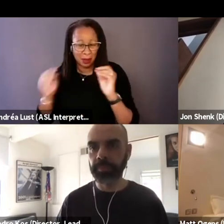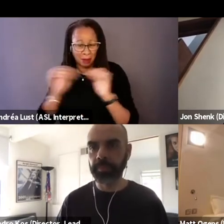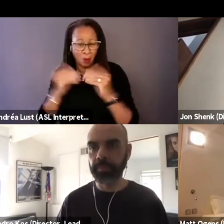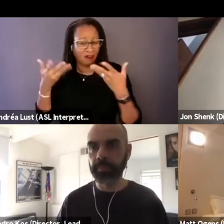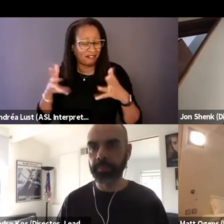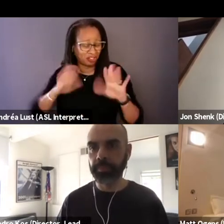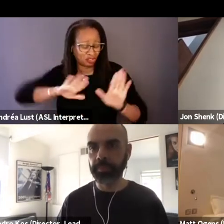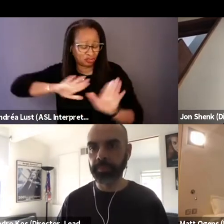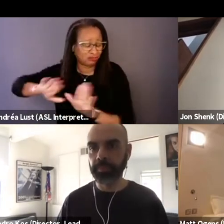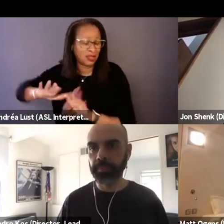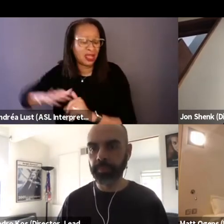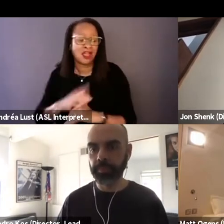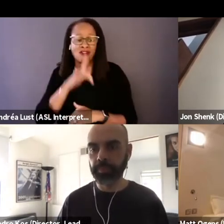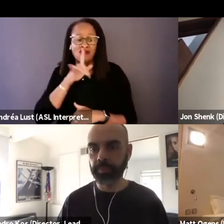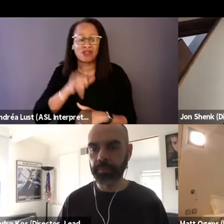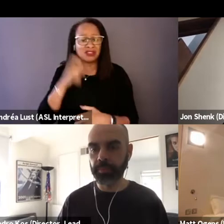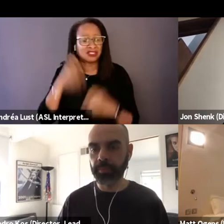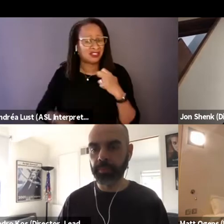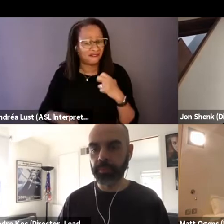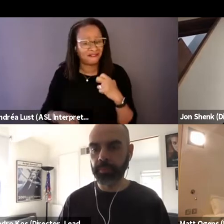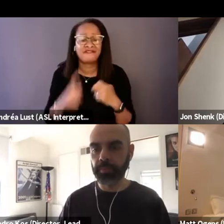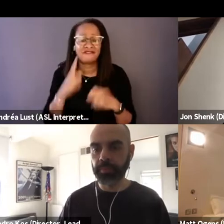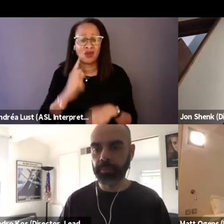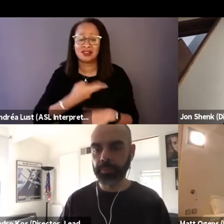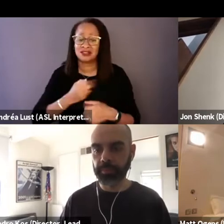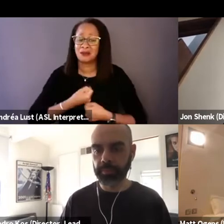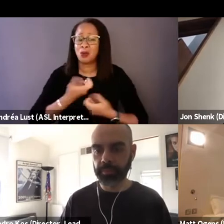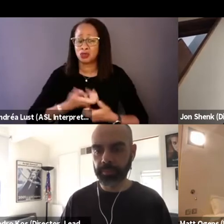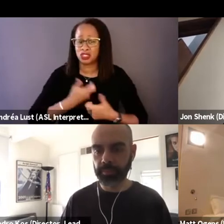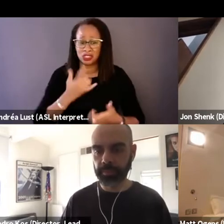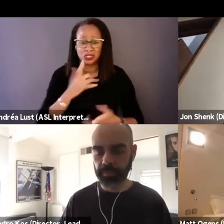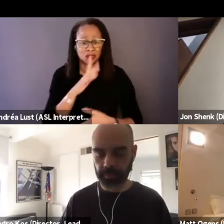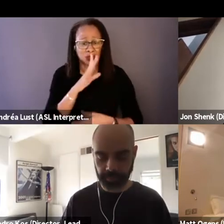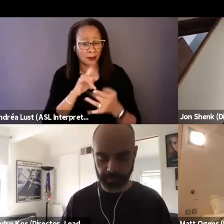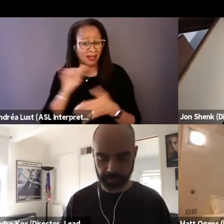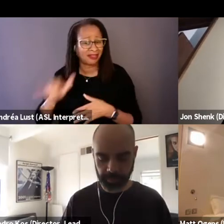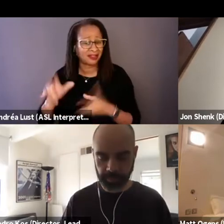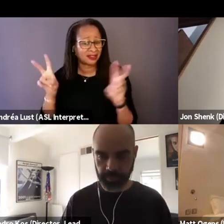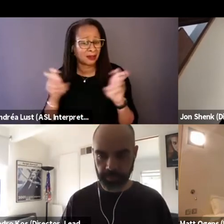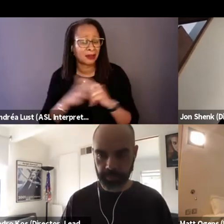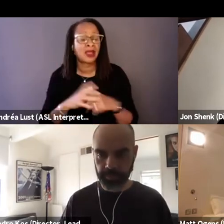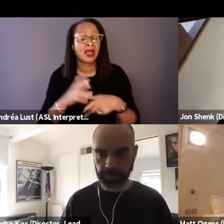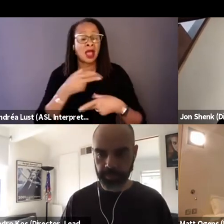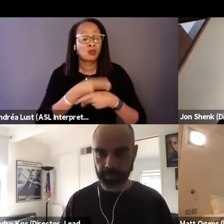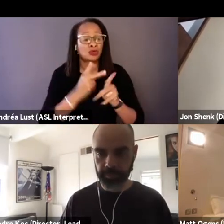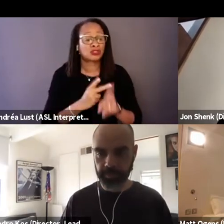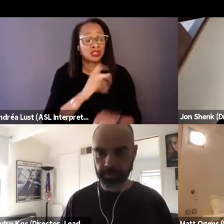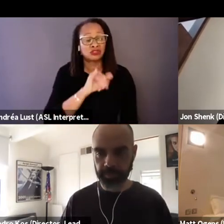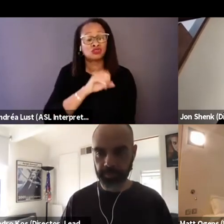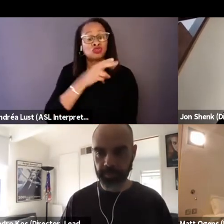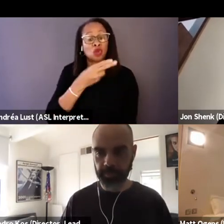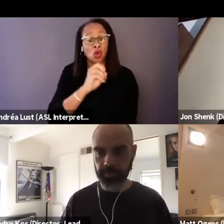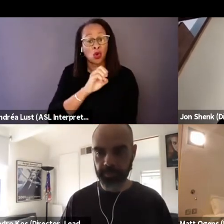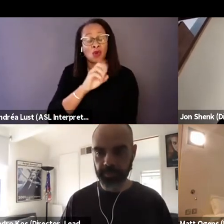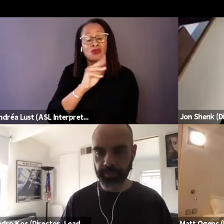It was really, really tough for us emotionally. And we had producers Jono and Benji Bergmann